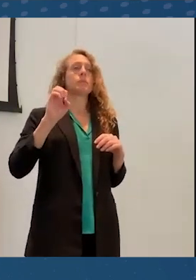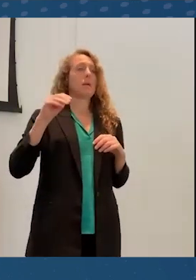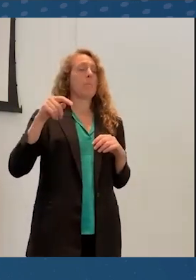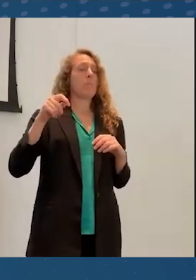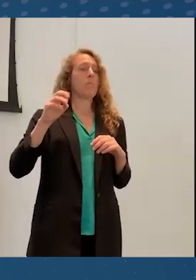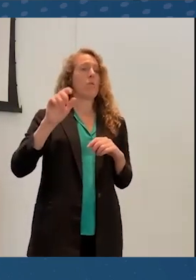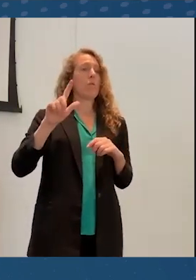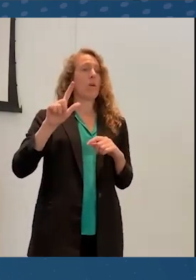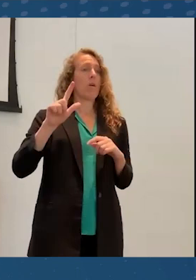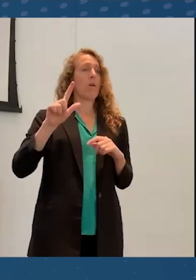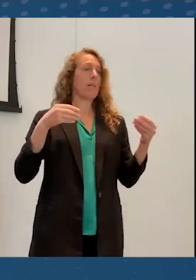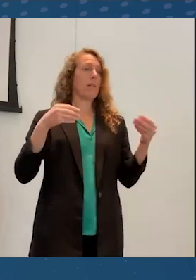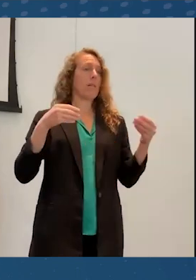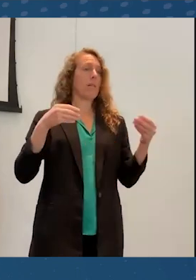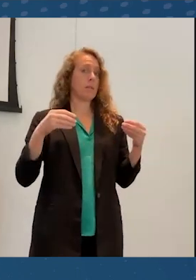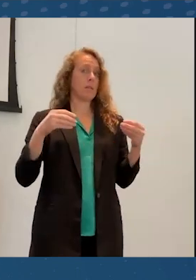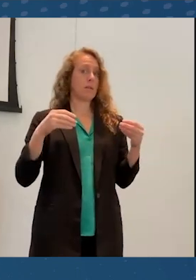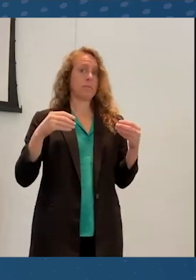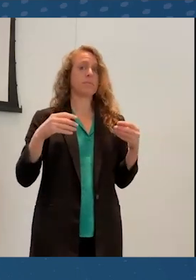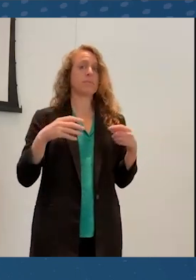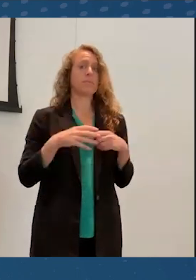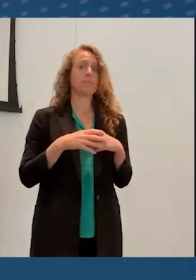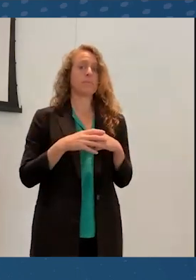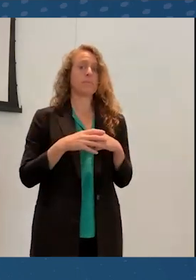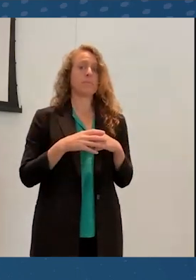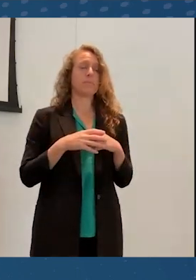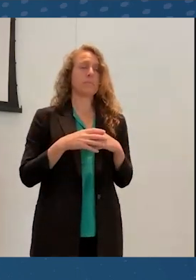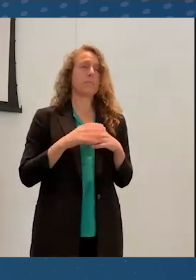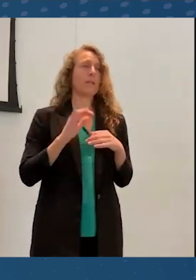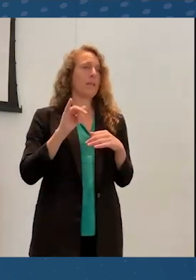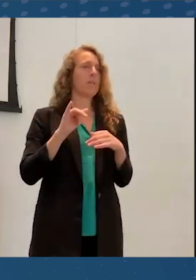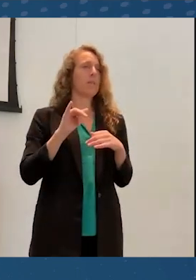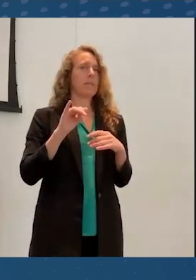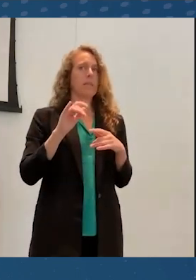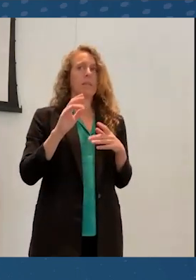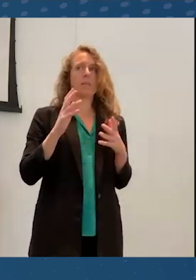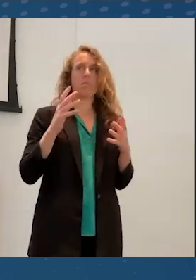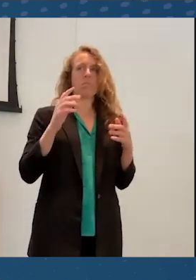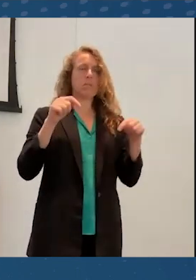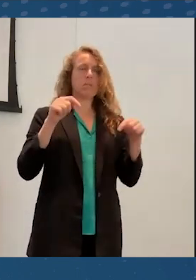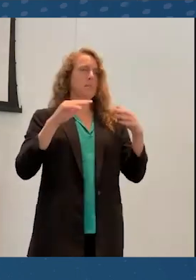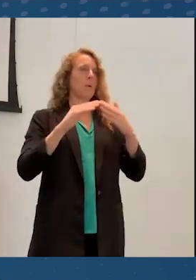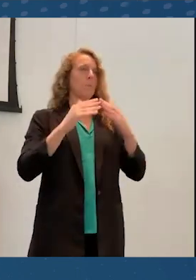that has been particularly highlighted in this community,